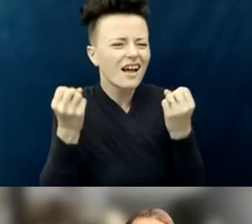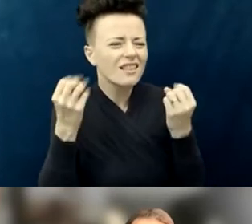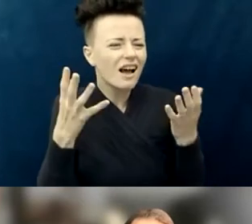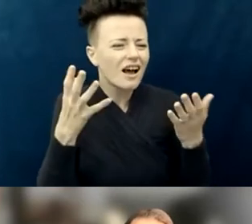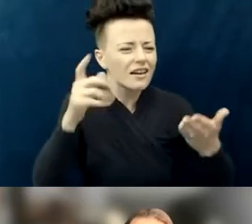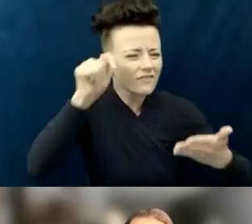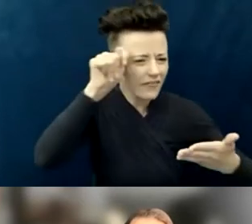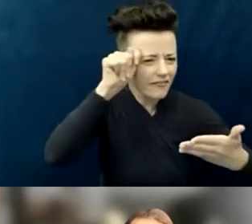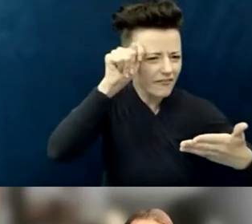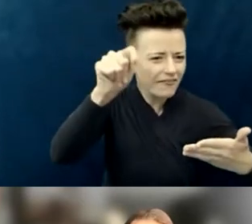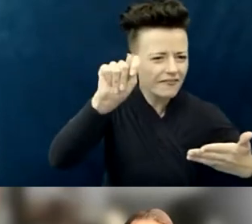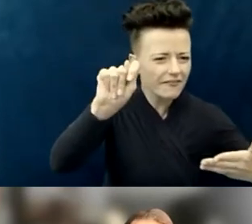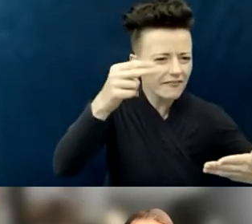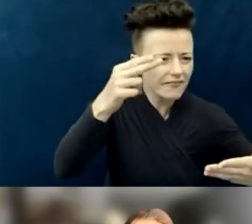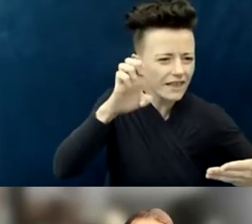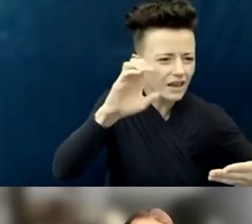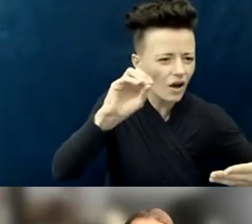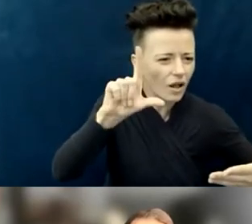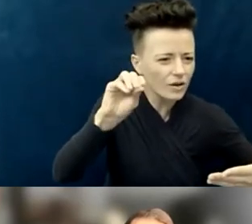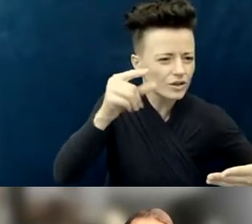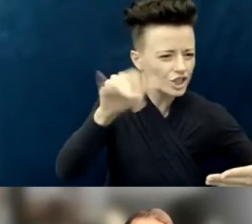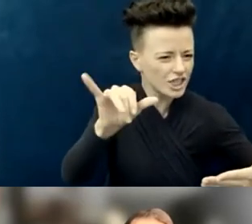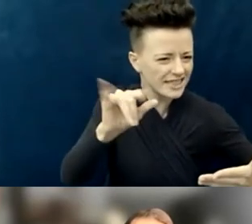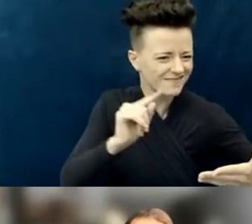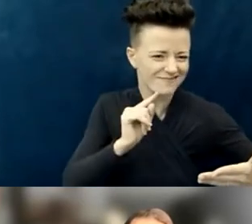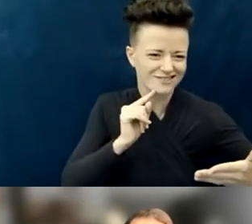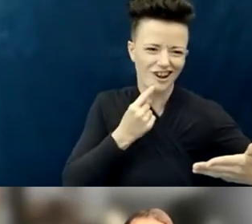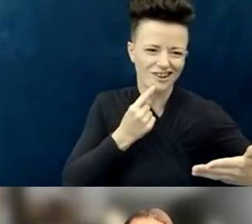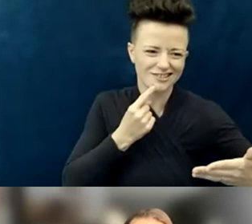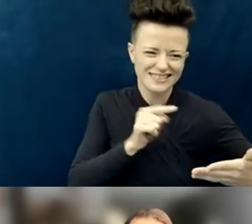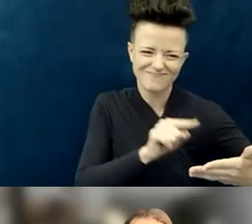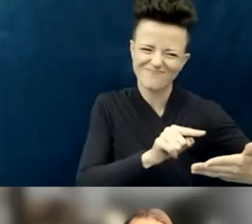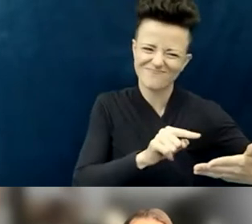My work is to continue to examine my own sermons